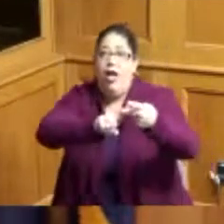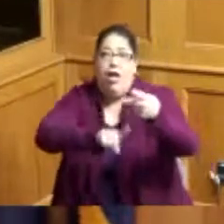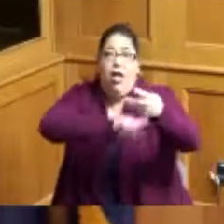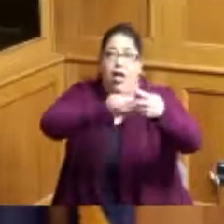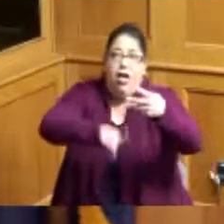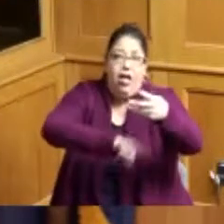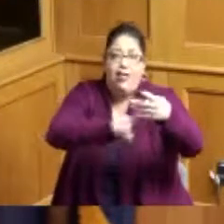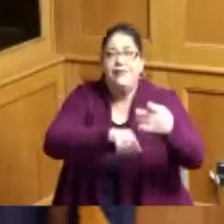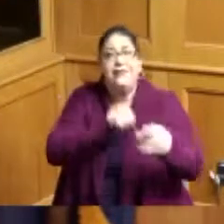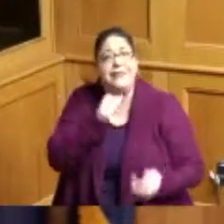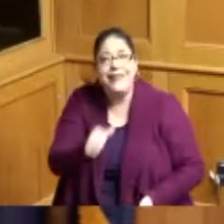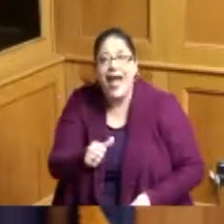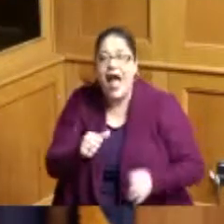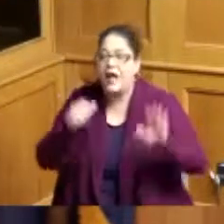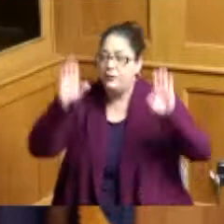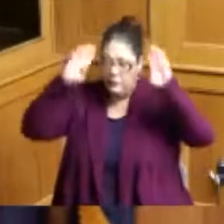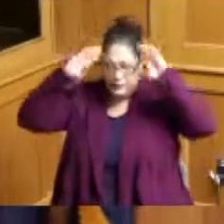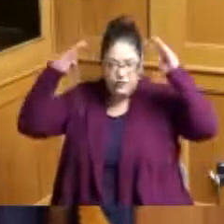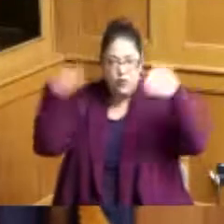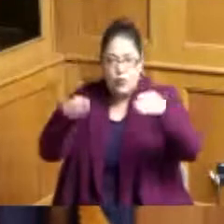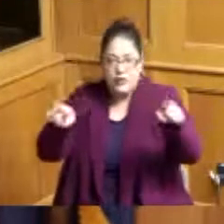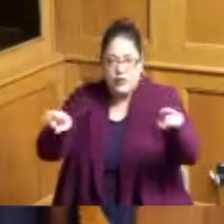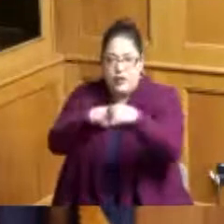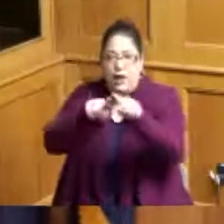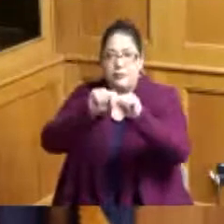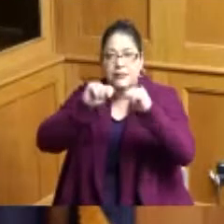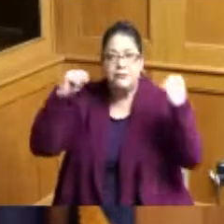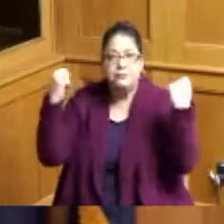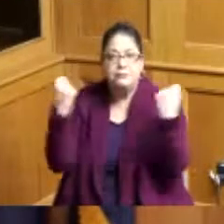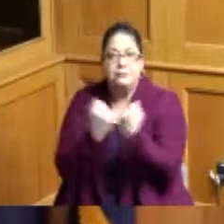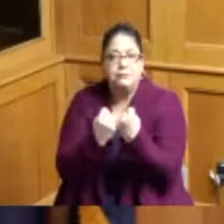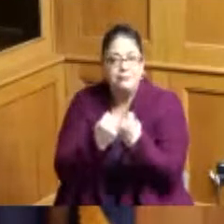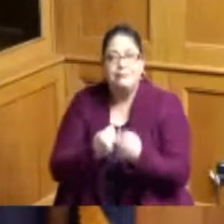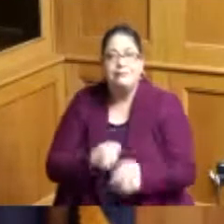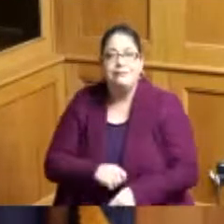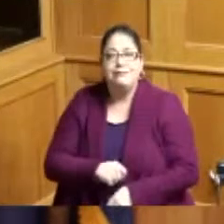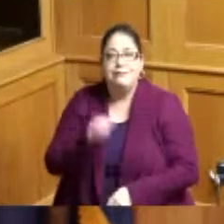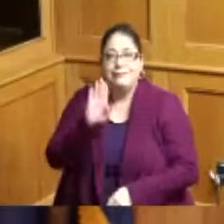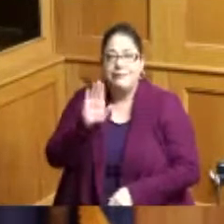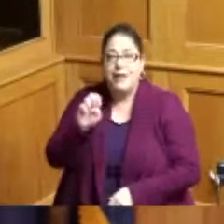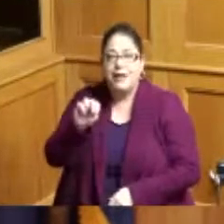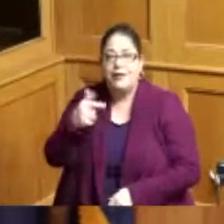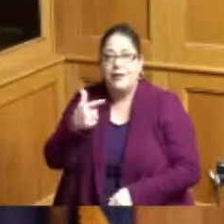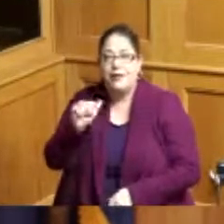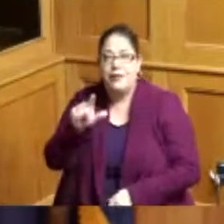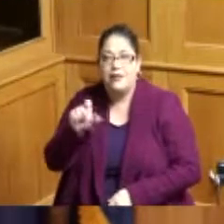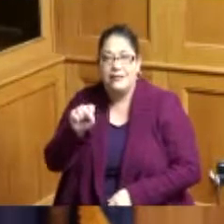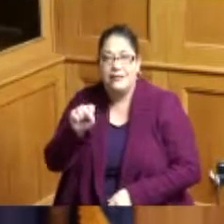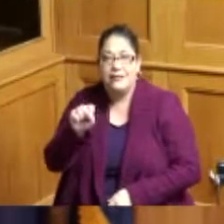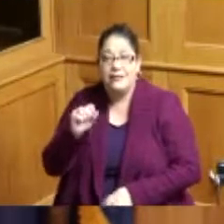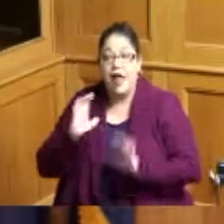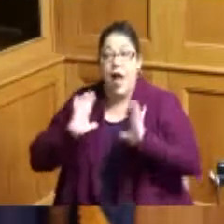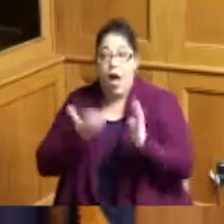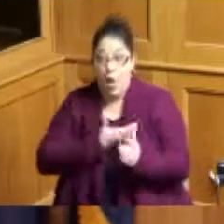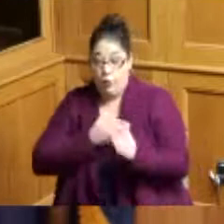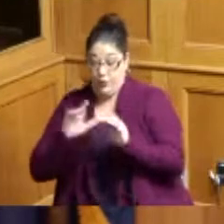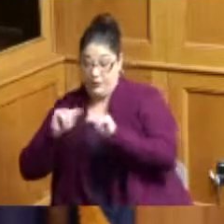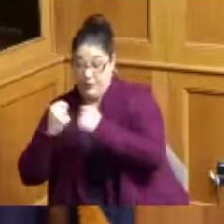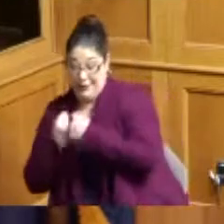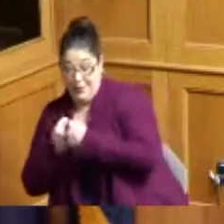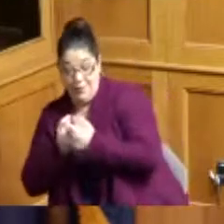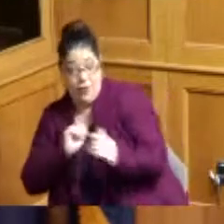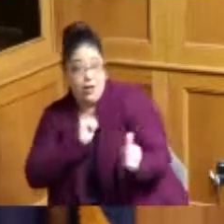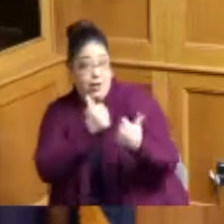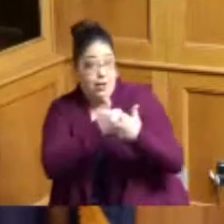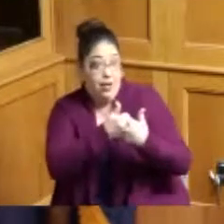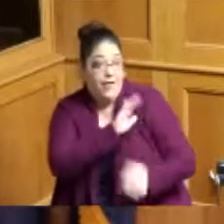was about we on the same team and it's our team against their team and I just hope that we keep